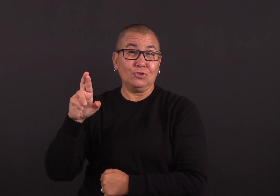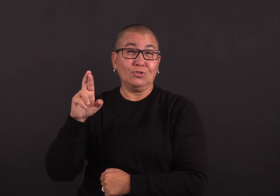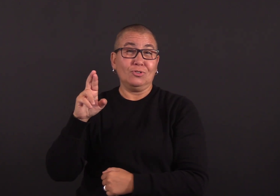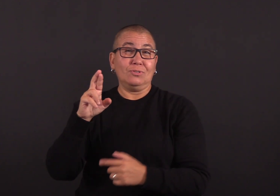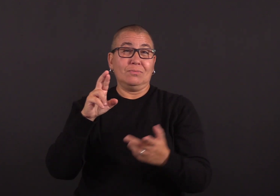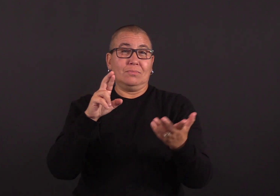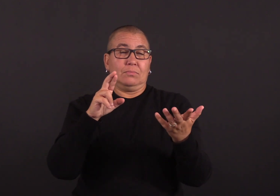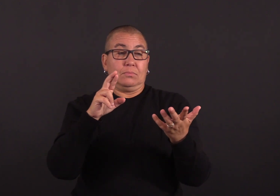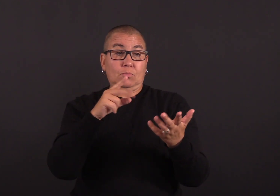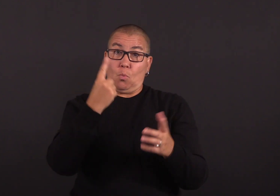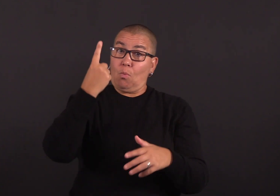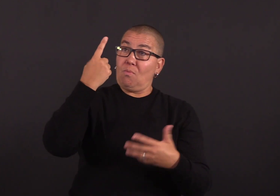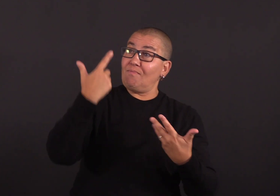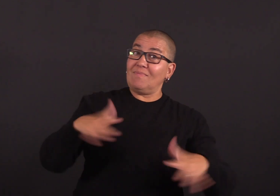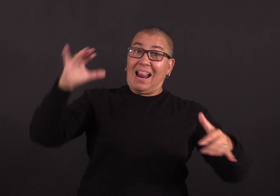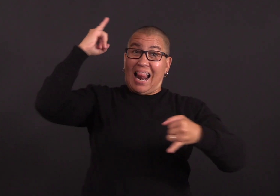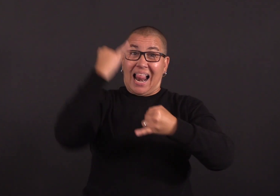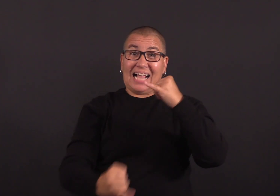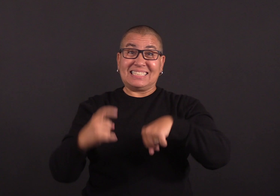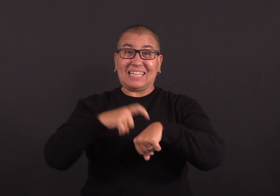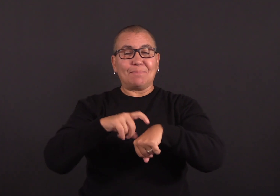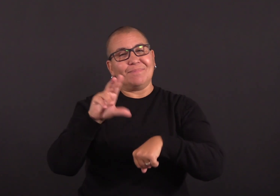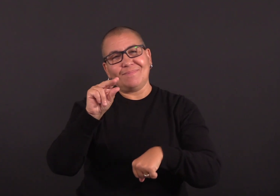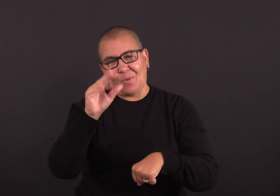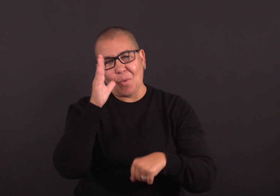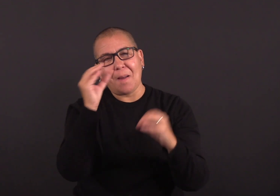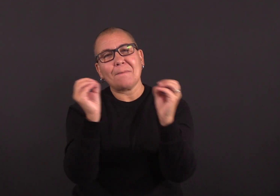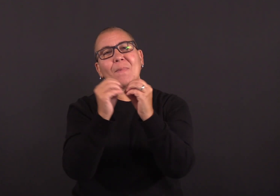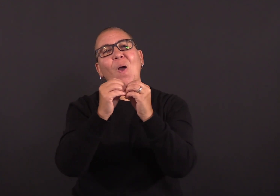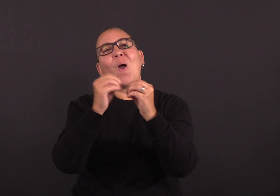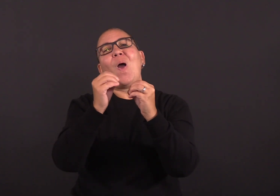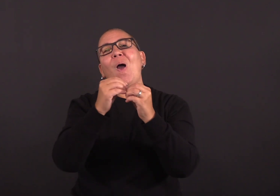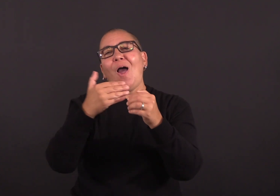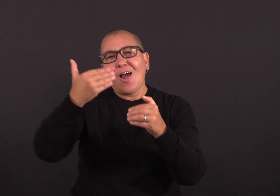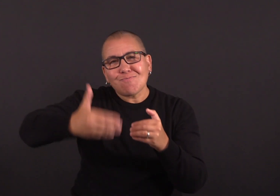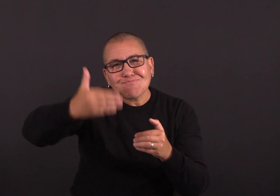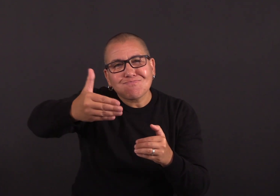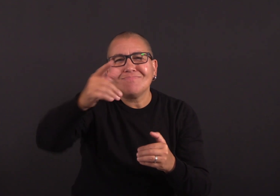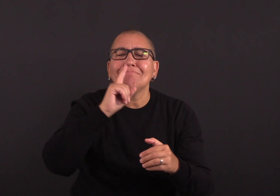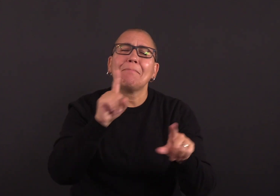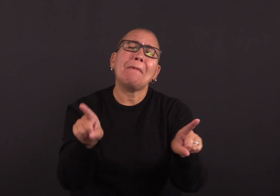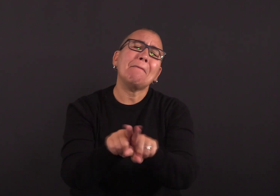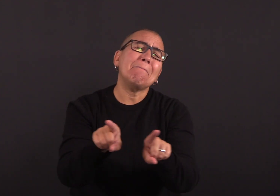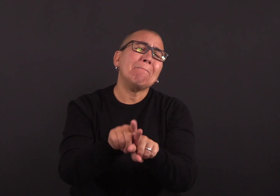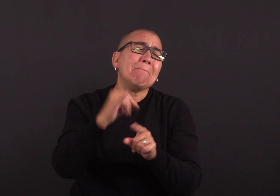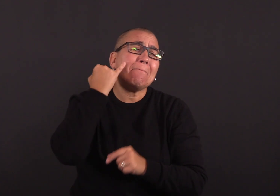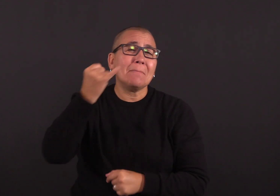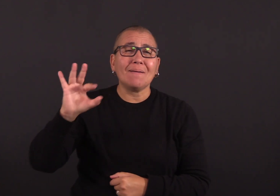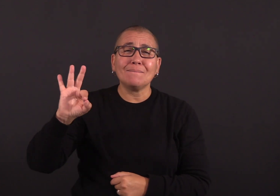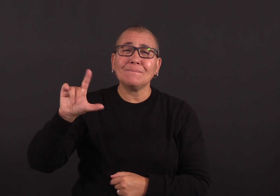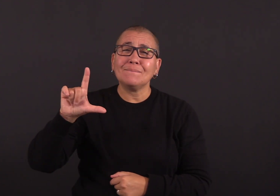every year, and we develop a vaccine before we know exactly which variants will be circulating